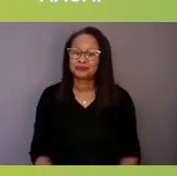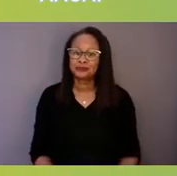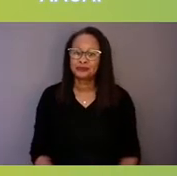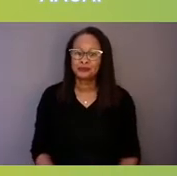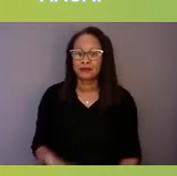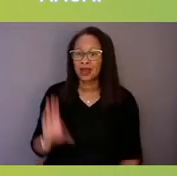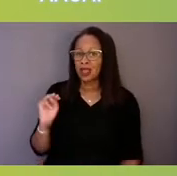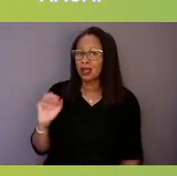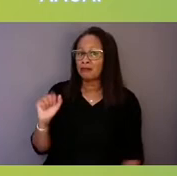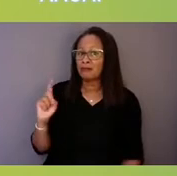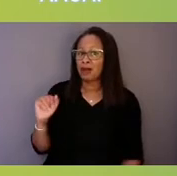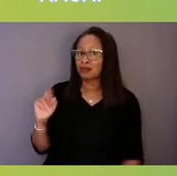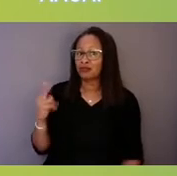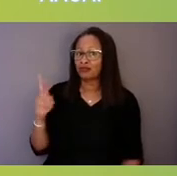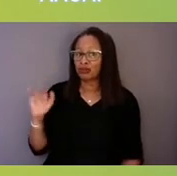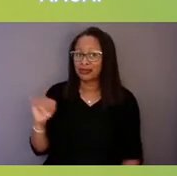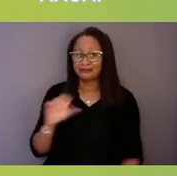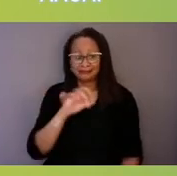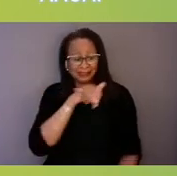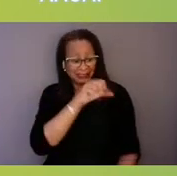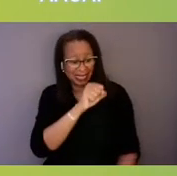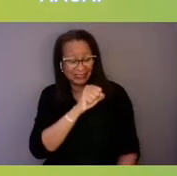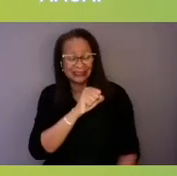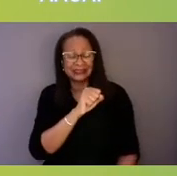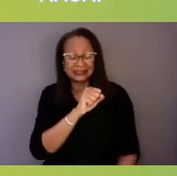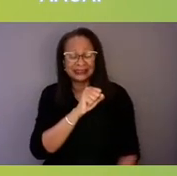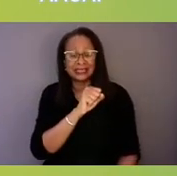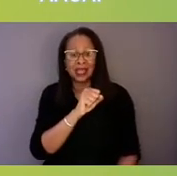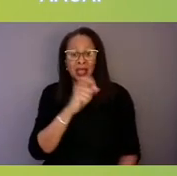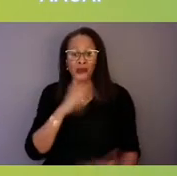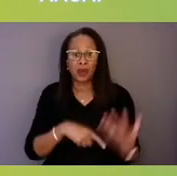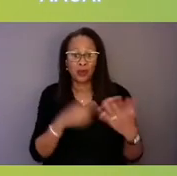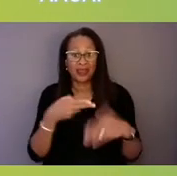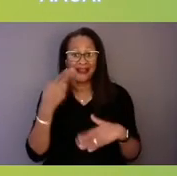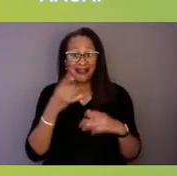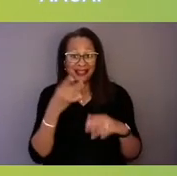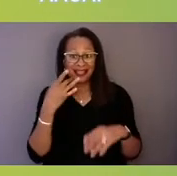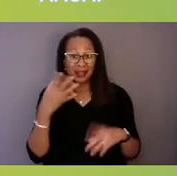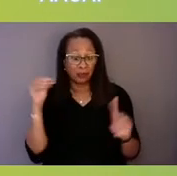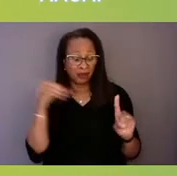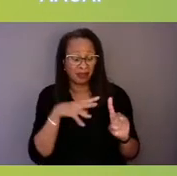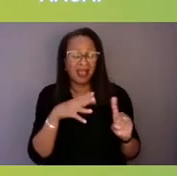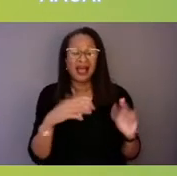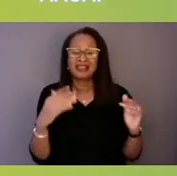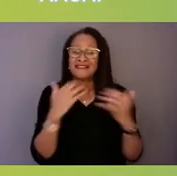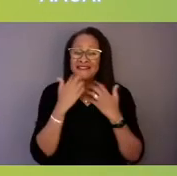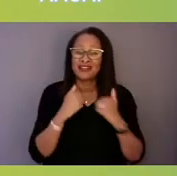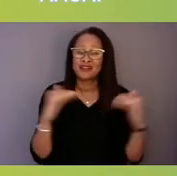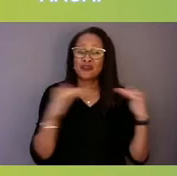is the value of peer-to-peer learning opportunities. Let some folks--we do this in the international development space